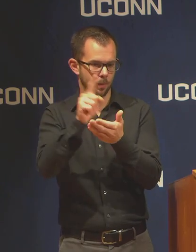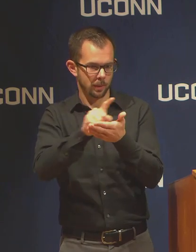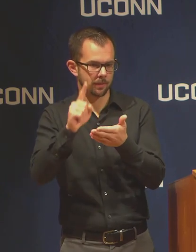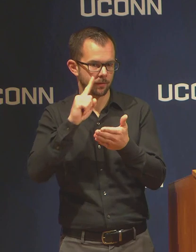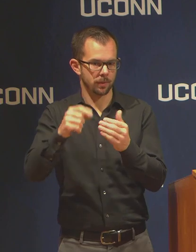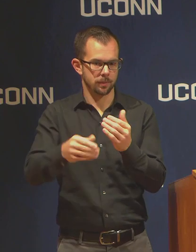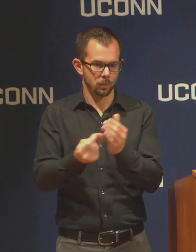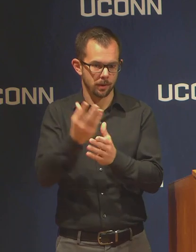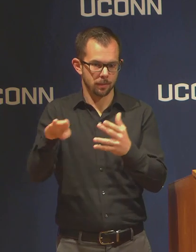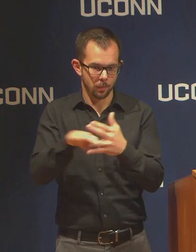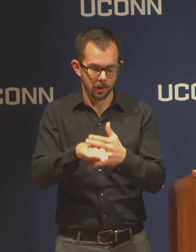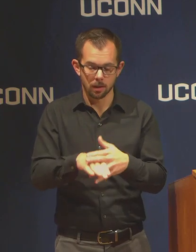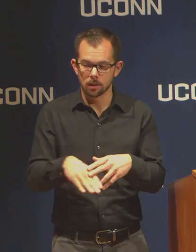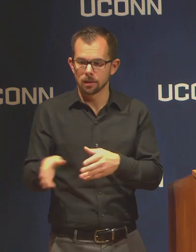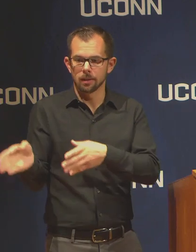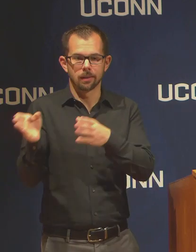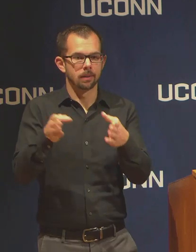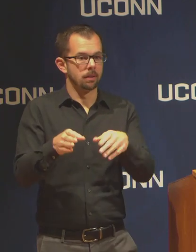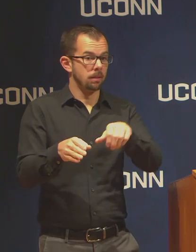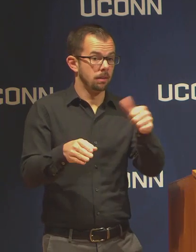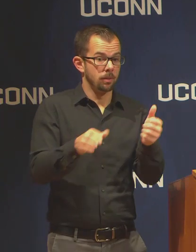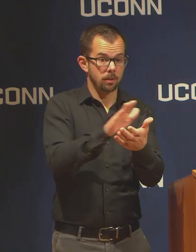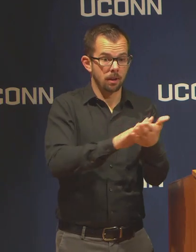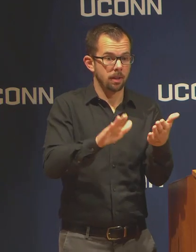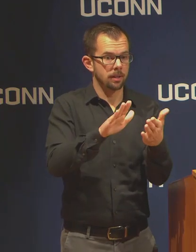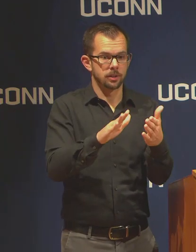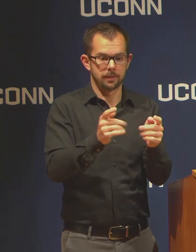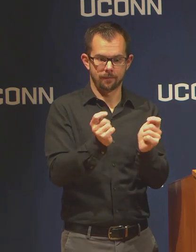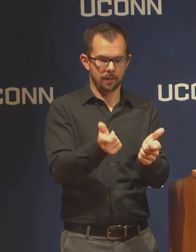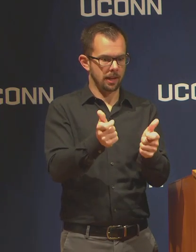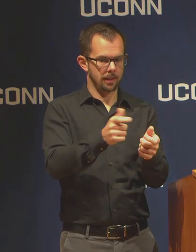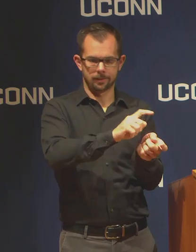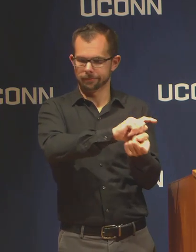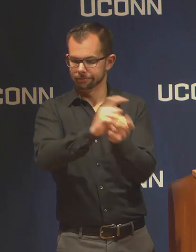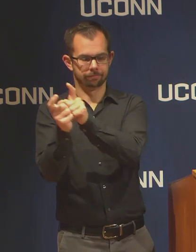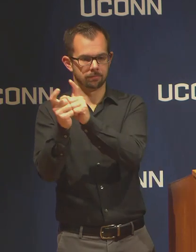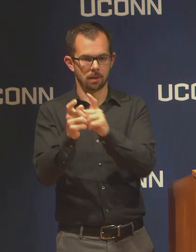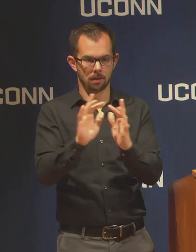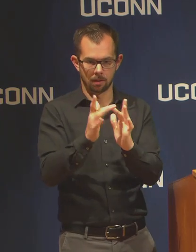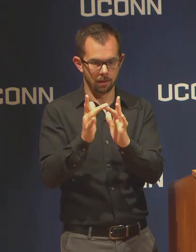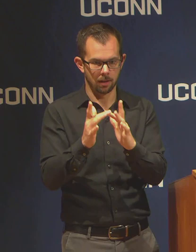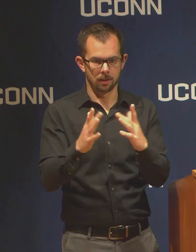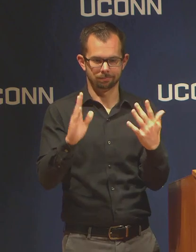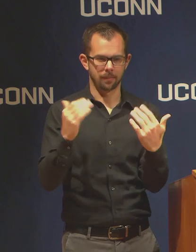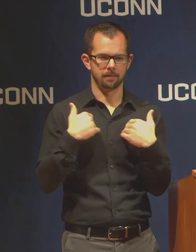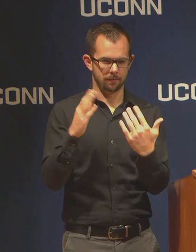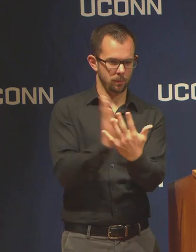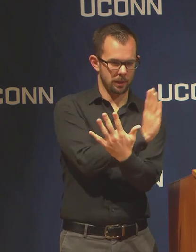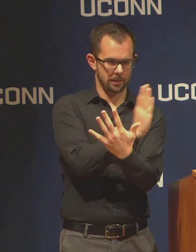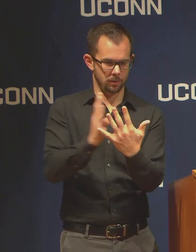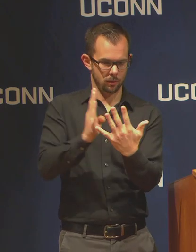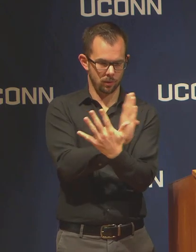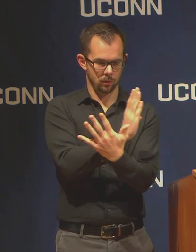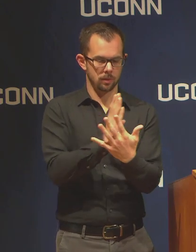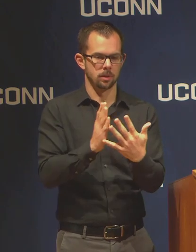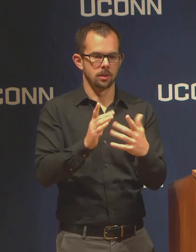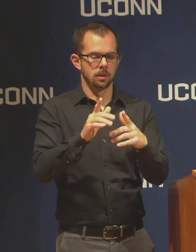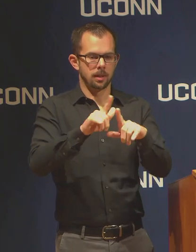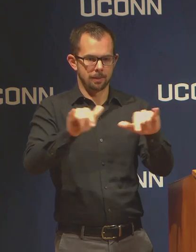So there's a range. And it's a struggle between upholding the flexibility that our faculty need